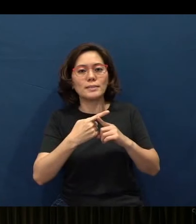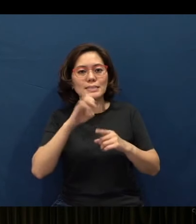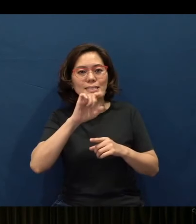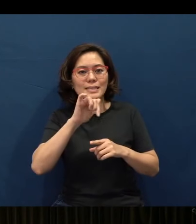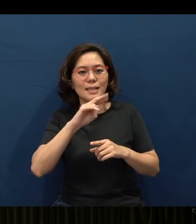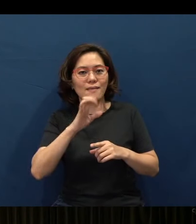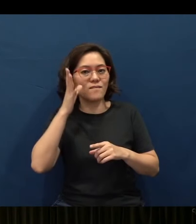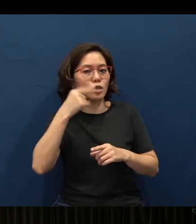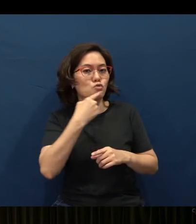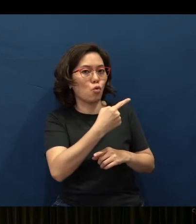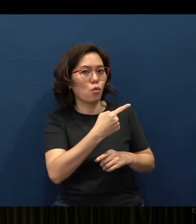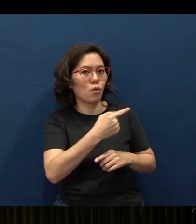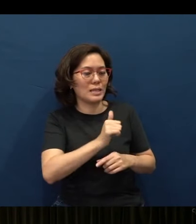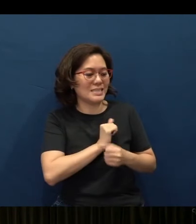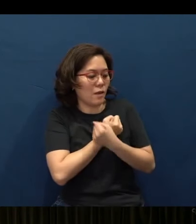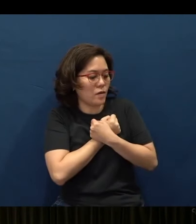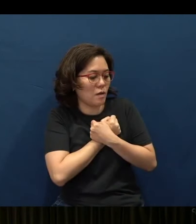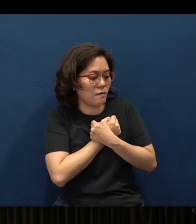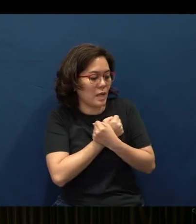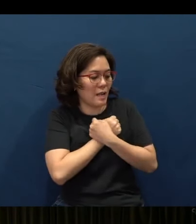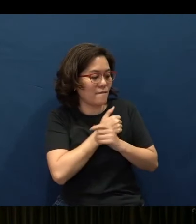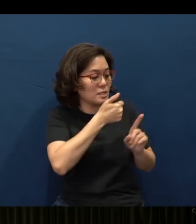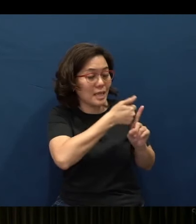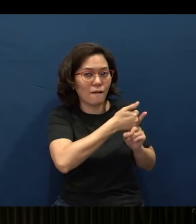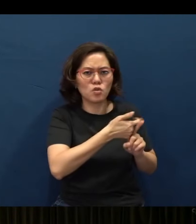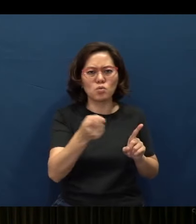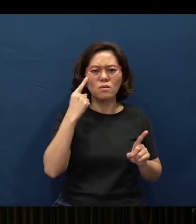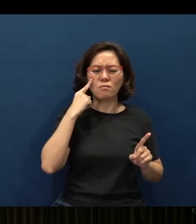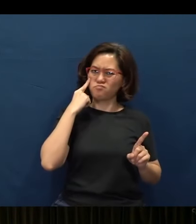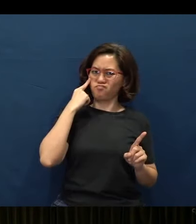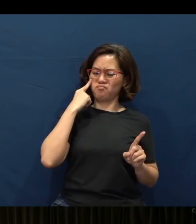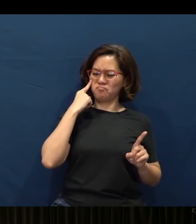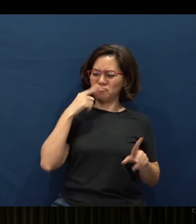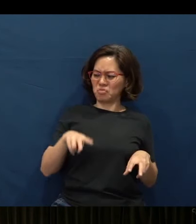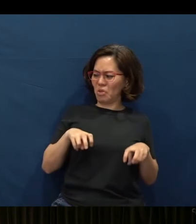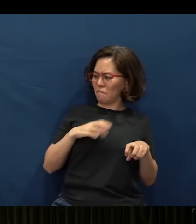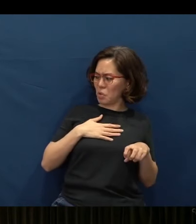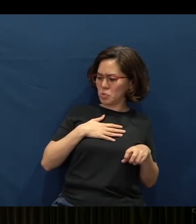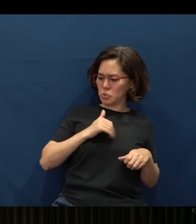concept of) 自爱, or self-love and loving yourself, you may think that it is a very selfish, self-centered word,